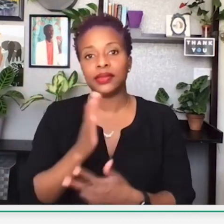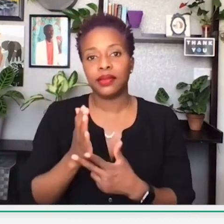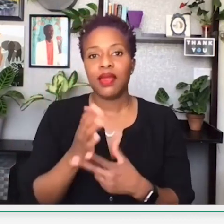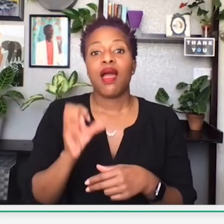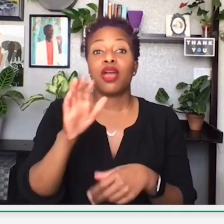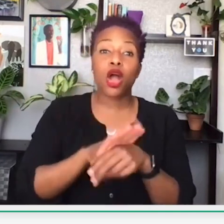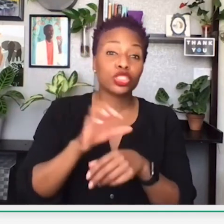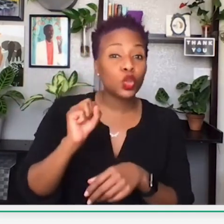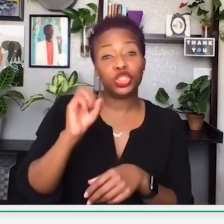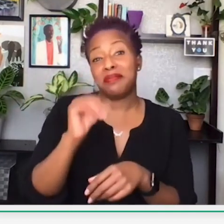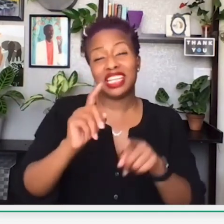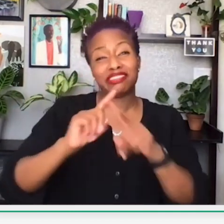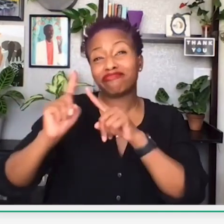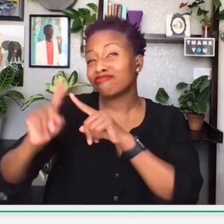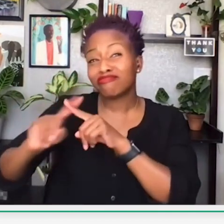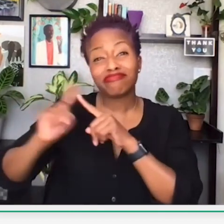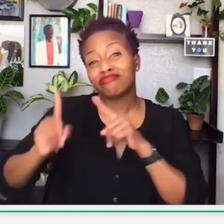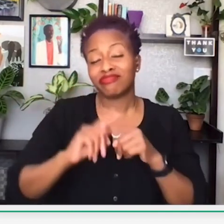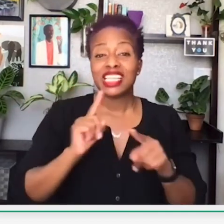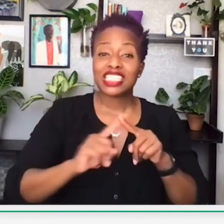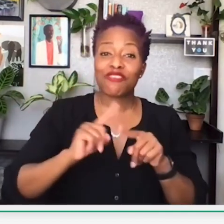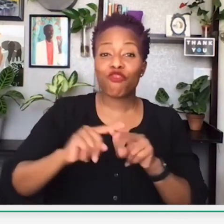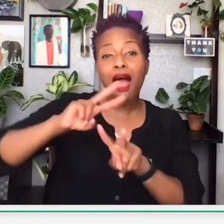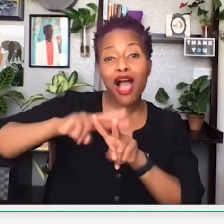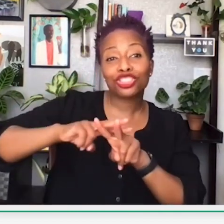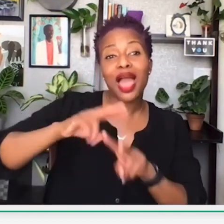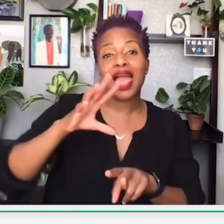and Black Wall Street. And if you look on social media,